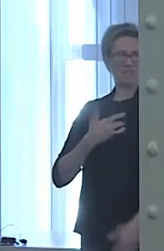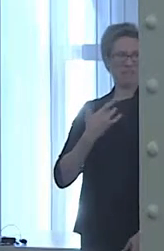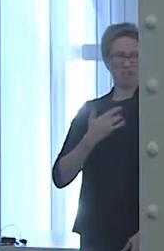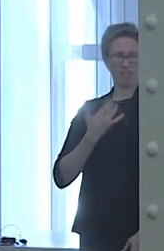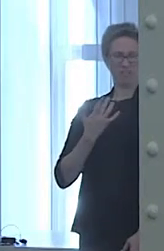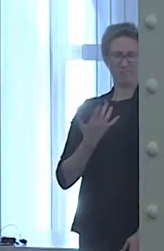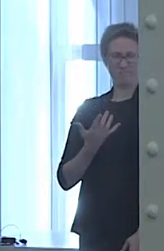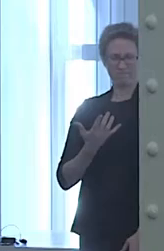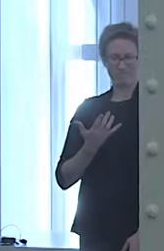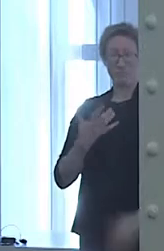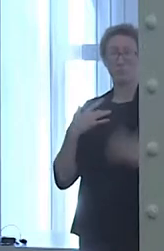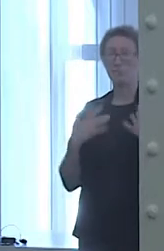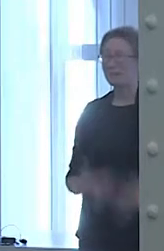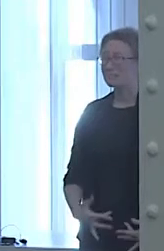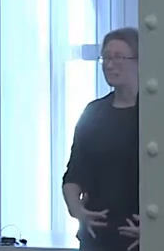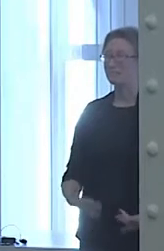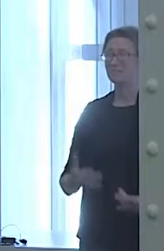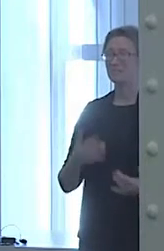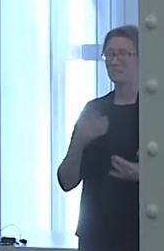depressed for no reason at all.